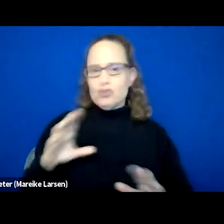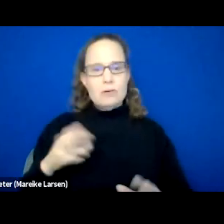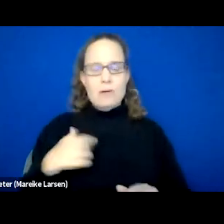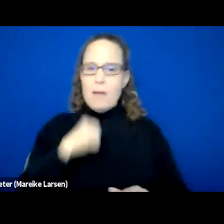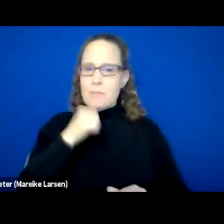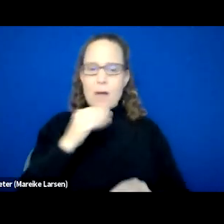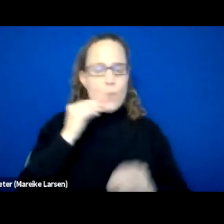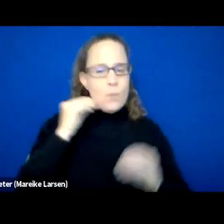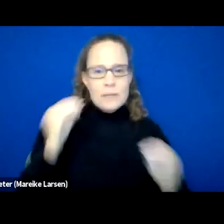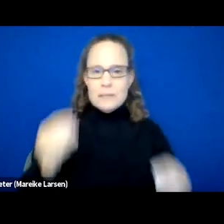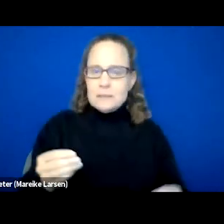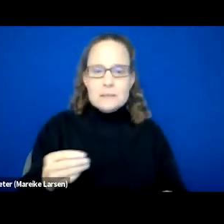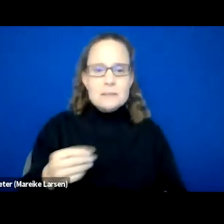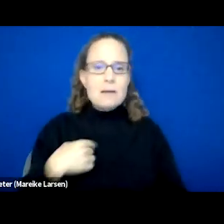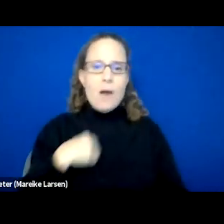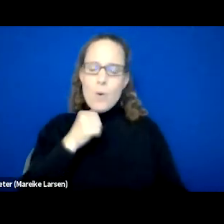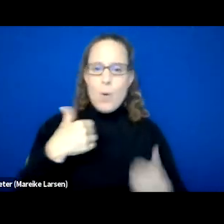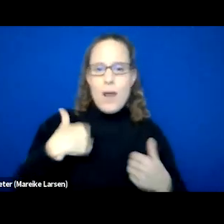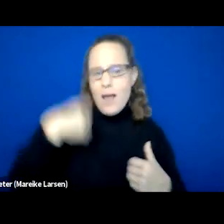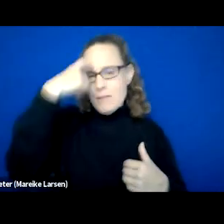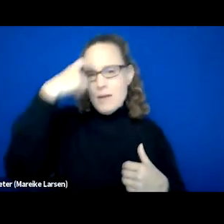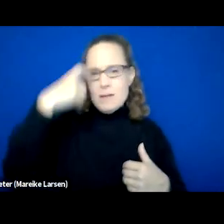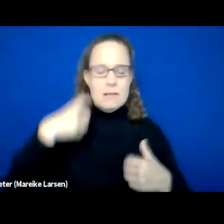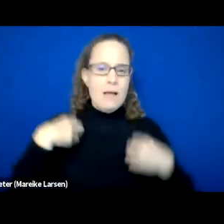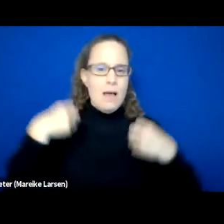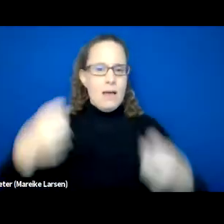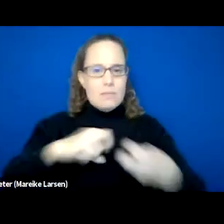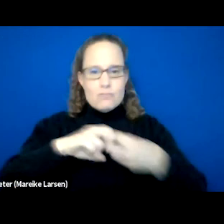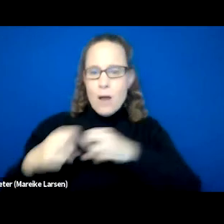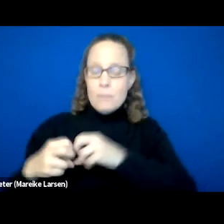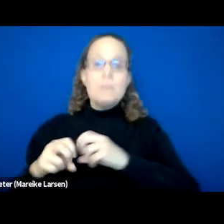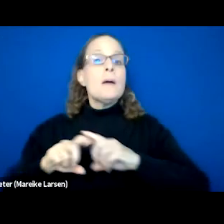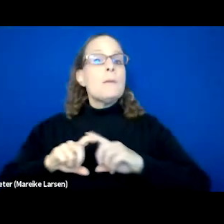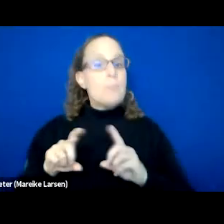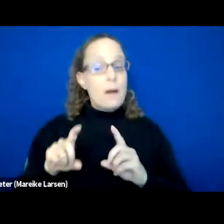Clients will say, "Oh, I don't have a mental issue." But they trained us in, in a way to understand,